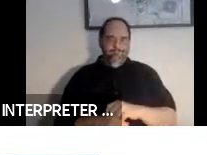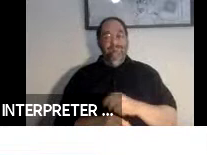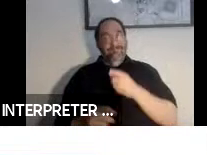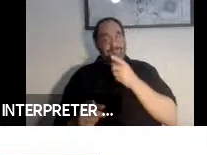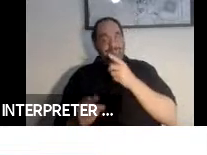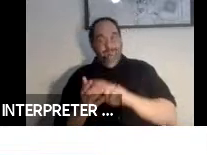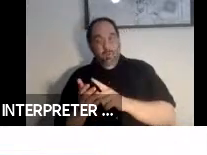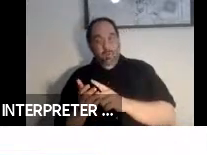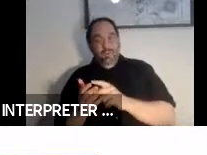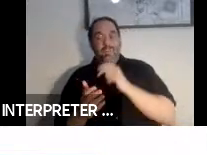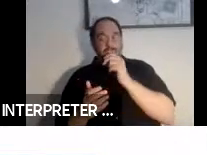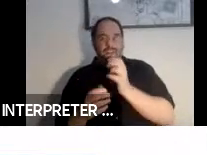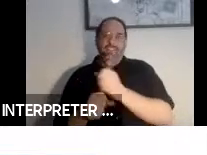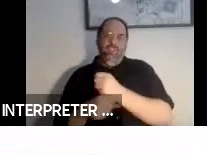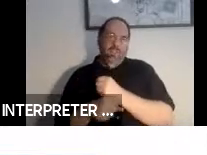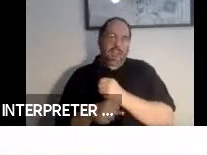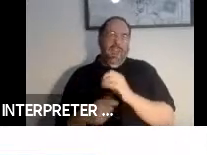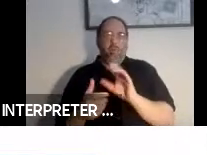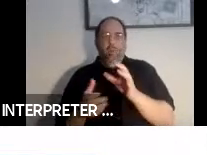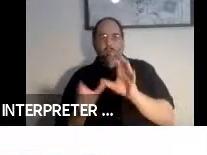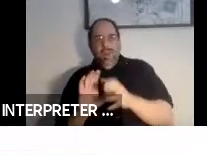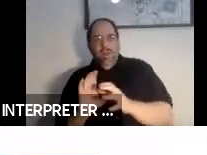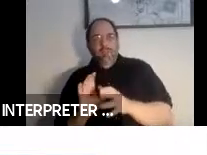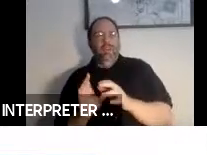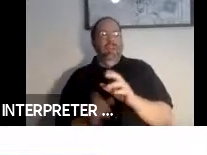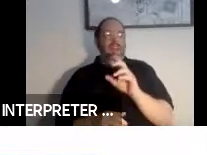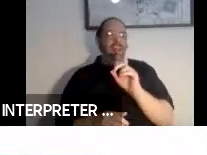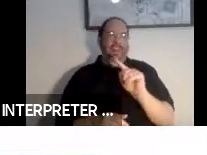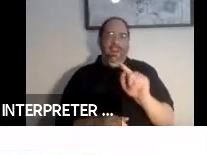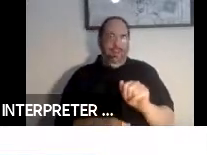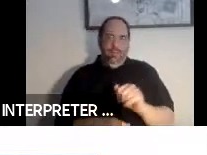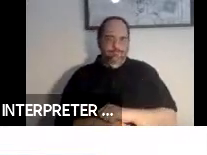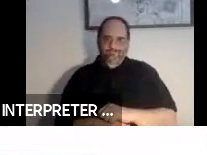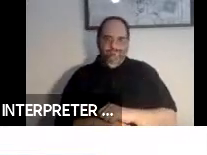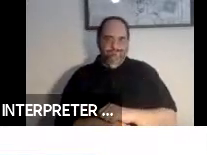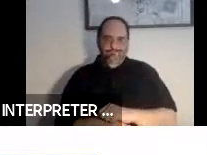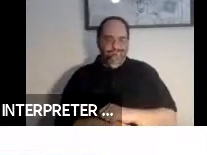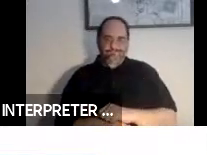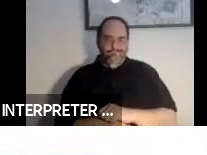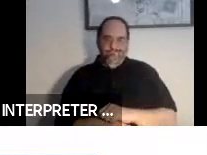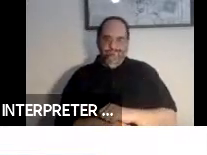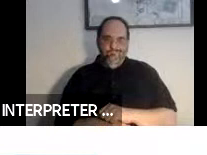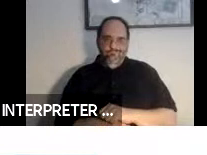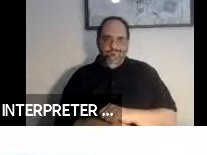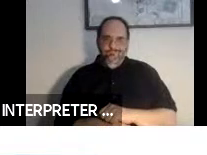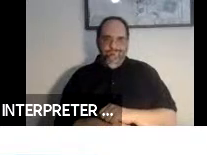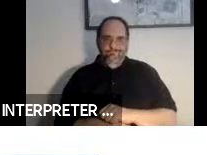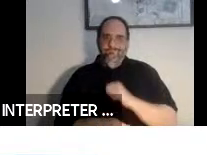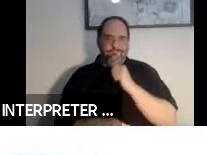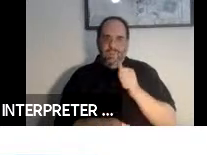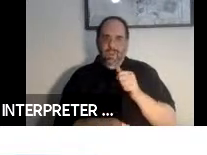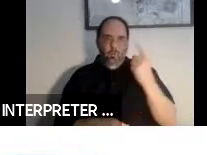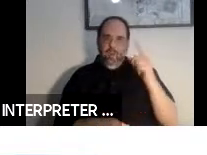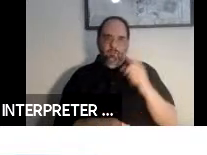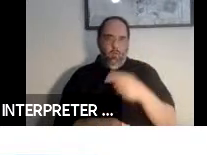the creation, manipulation, storage, display, receipt or transmission of electronic data